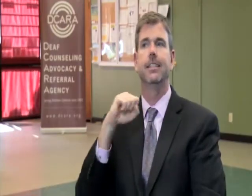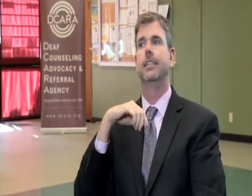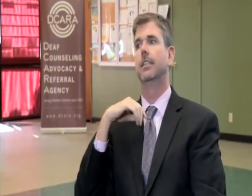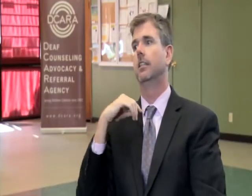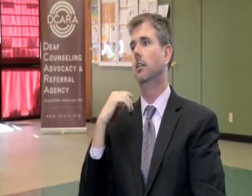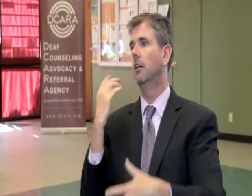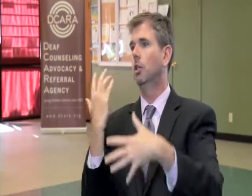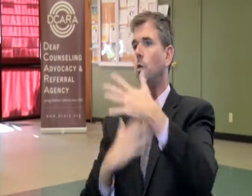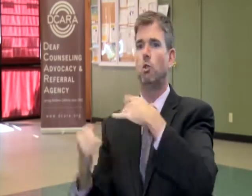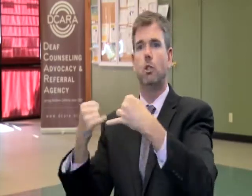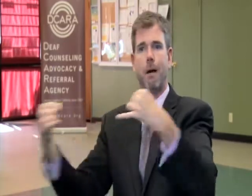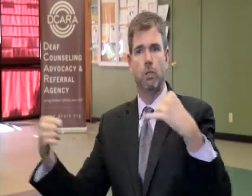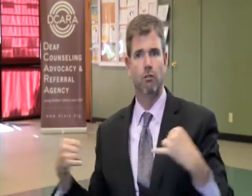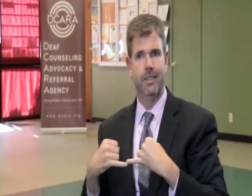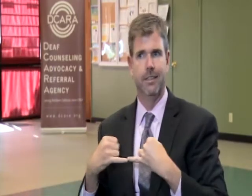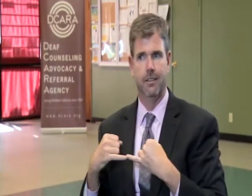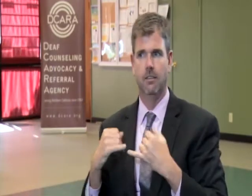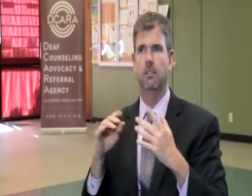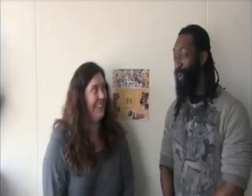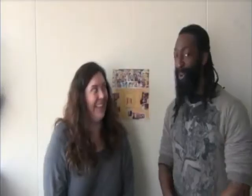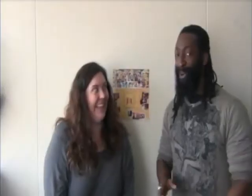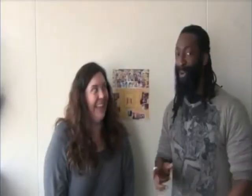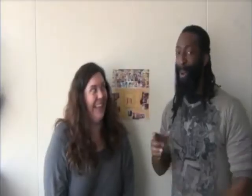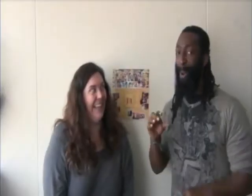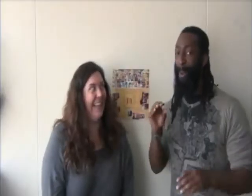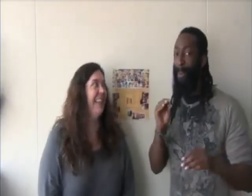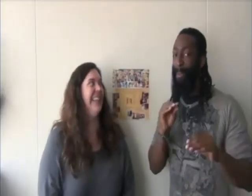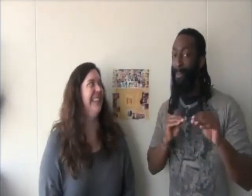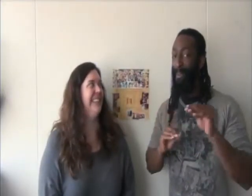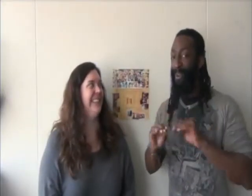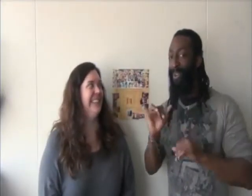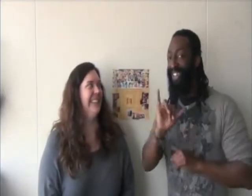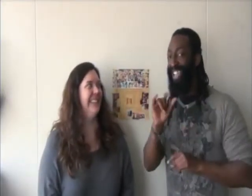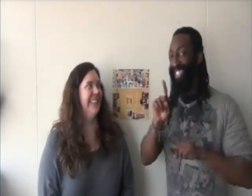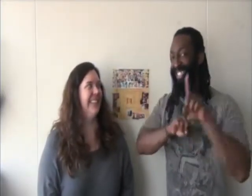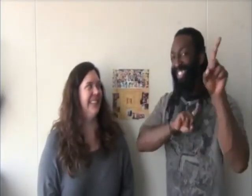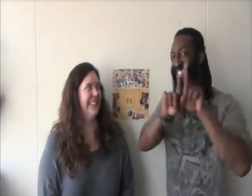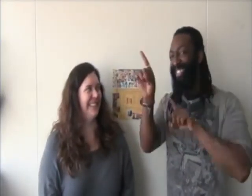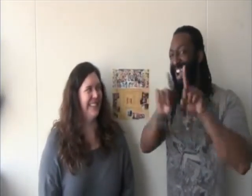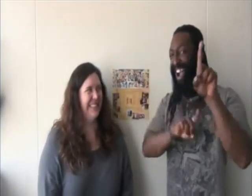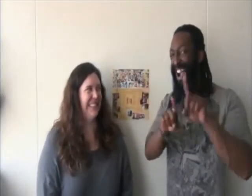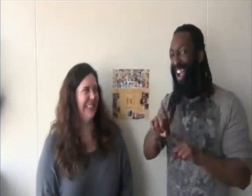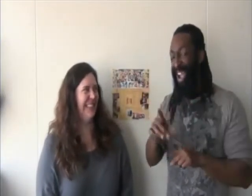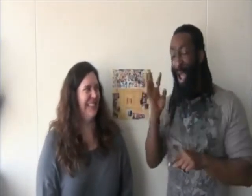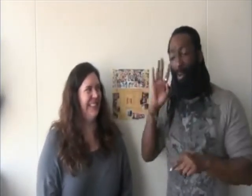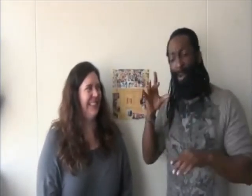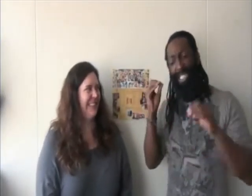as well as the what we call the soft skills, social skills, ethics, social boundaries. Reporter: DCARA is proud to staff a decidated team that reflects its clients.